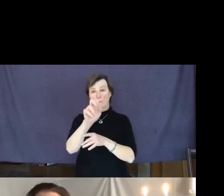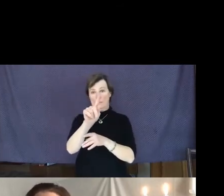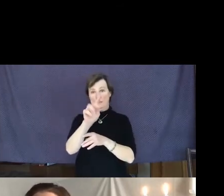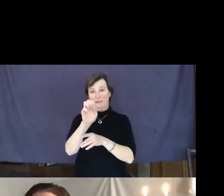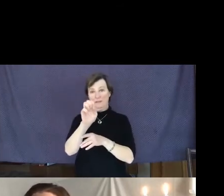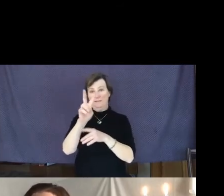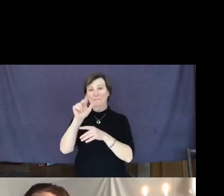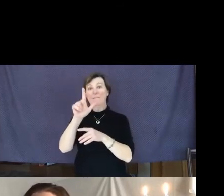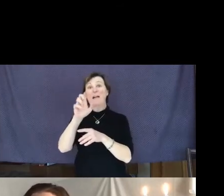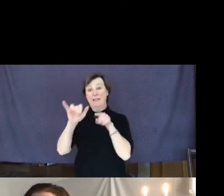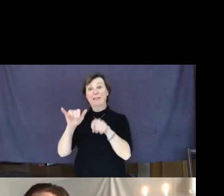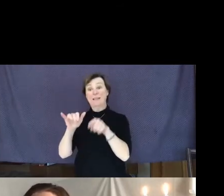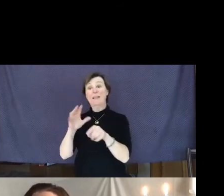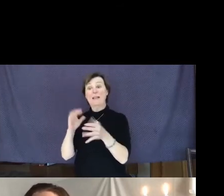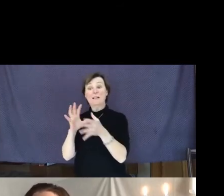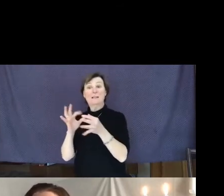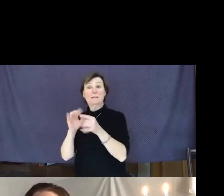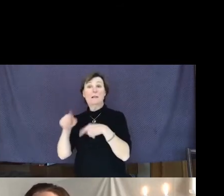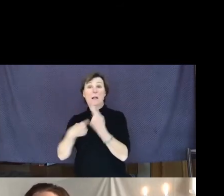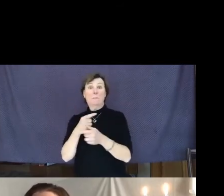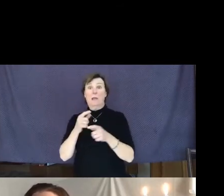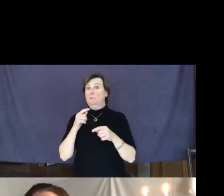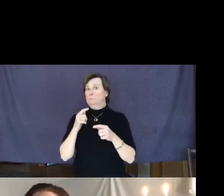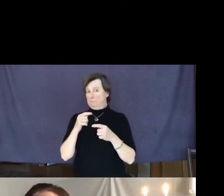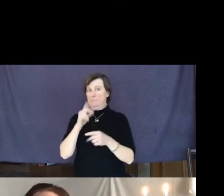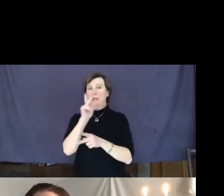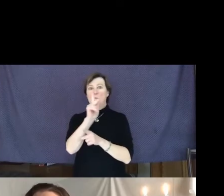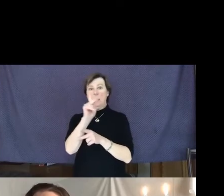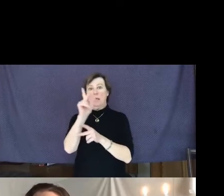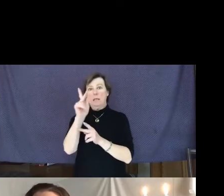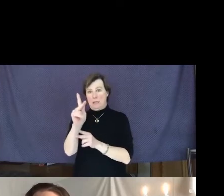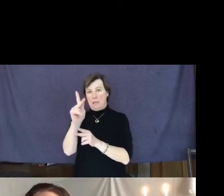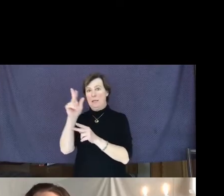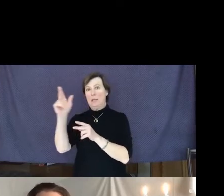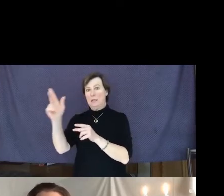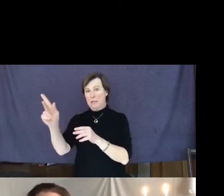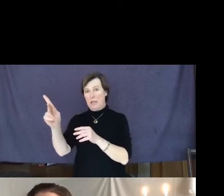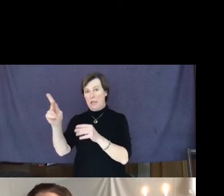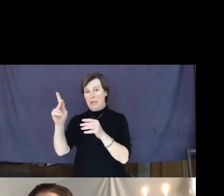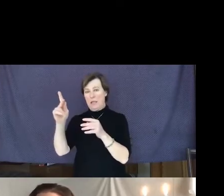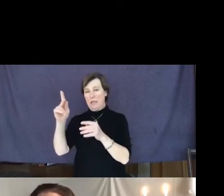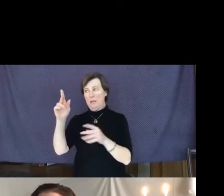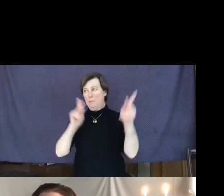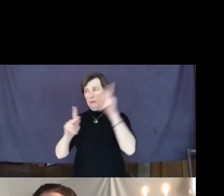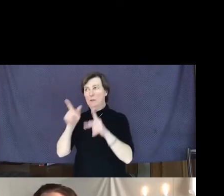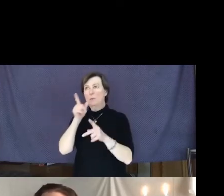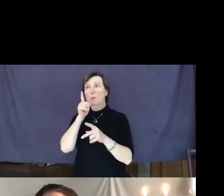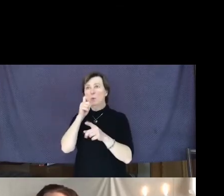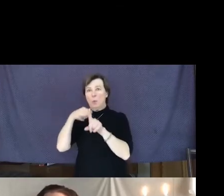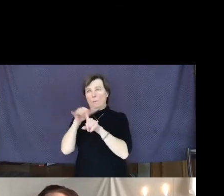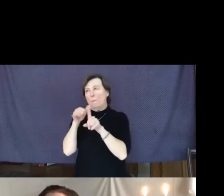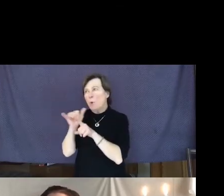chapter we had that bullied Catholics, Chinese, and Jews, among others.